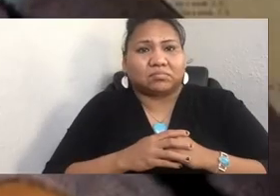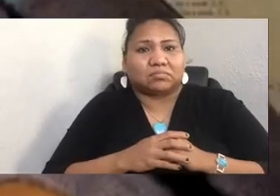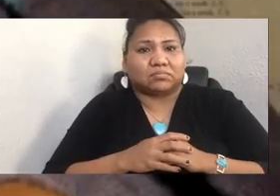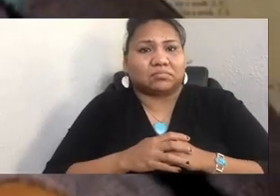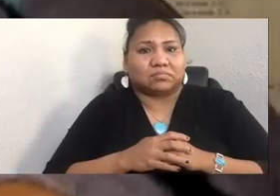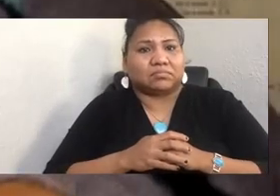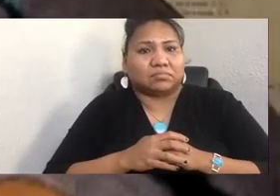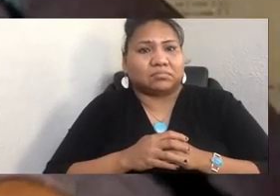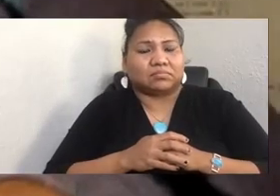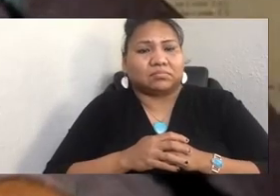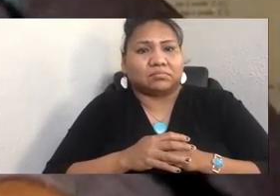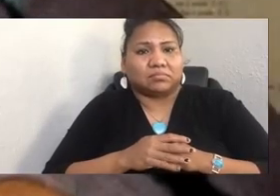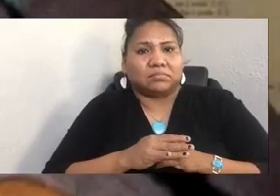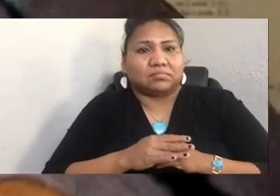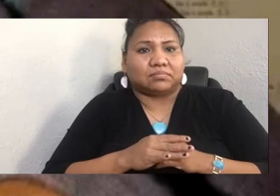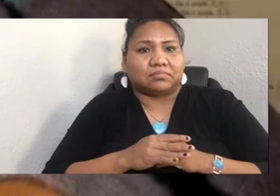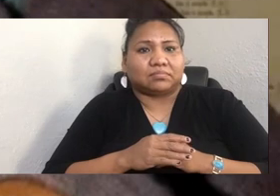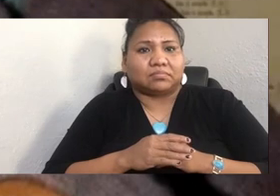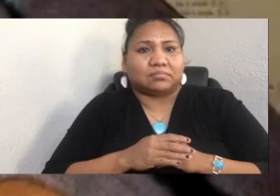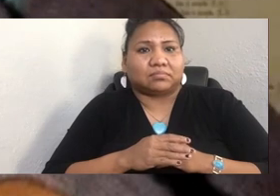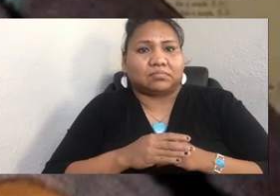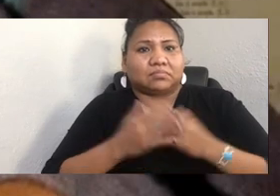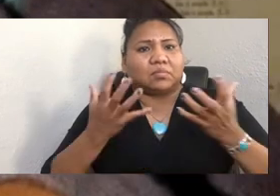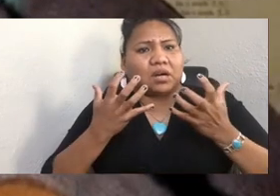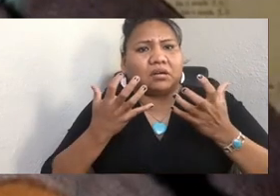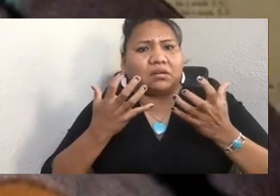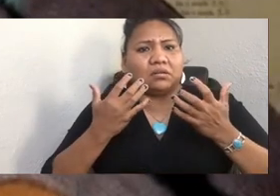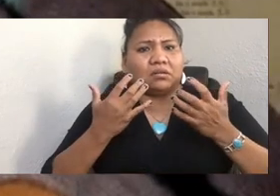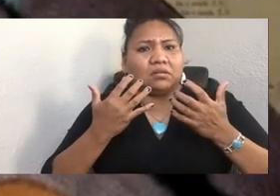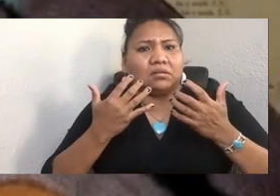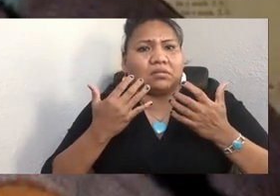for children who attended residential schools or boarding